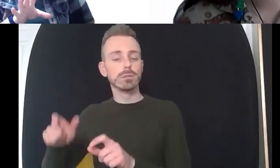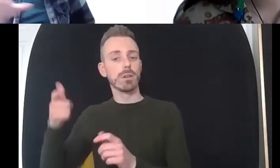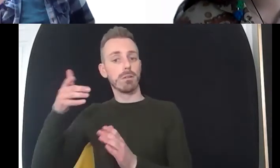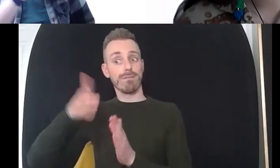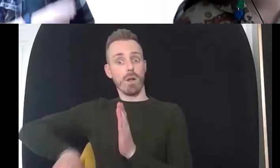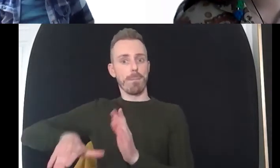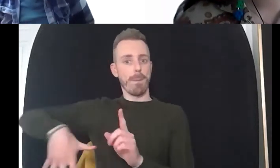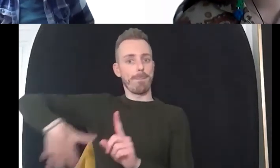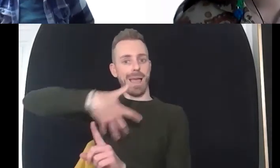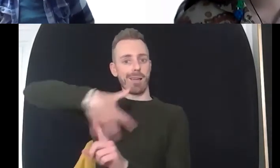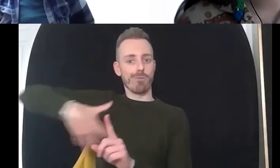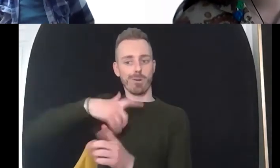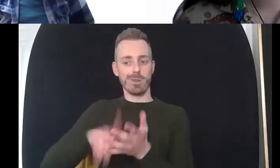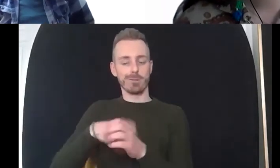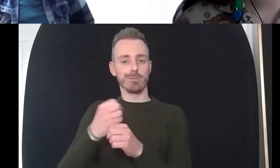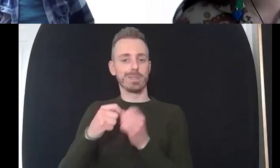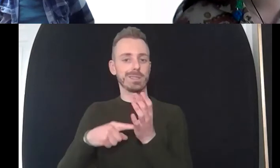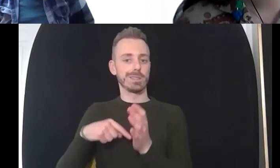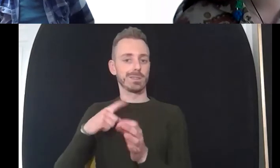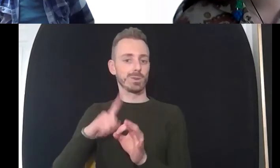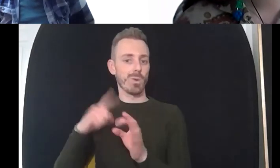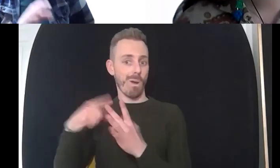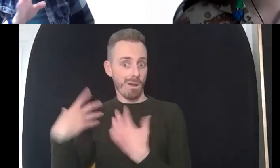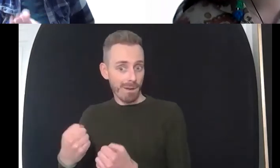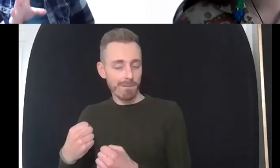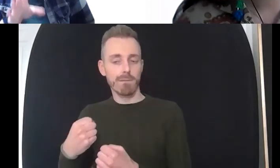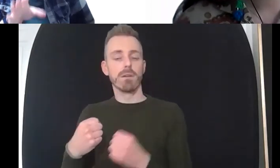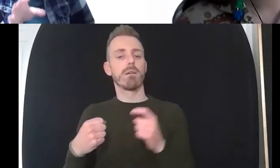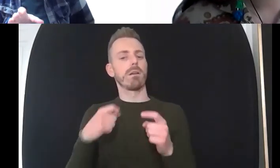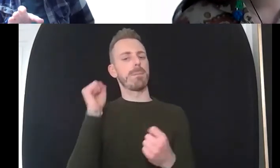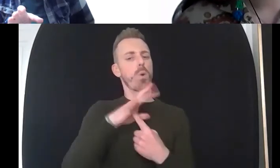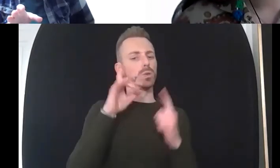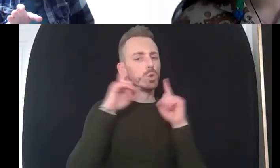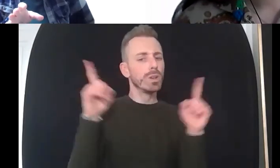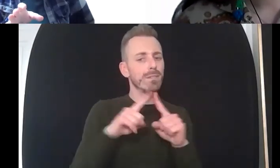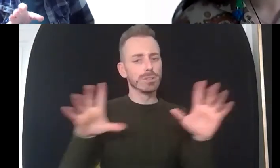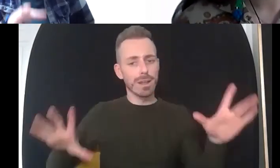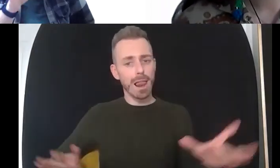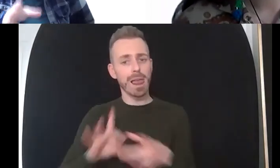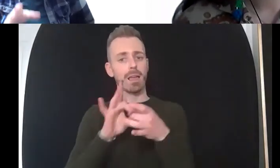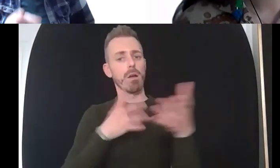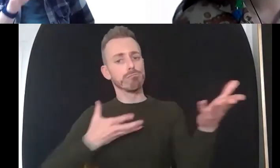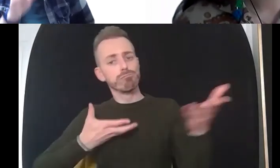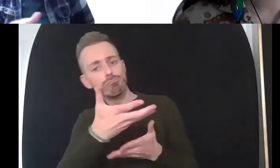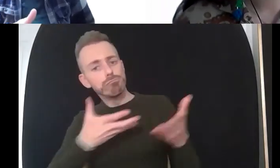our communities um and asking them what is it that you need what would be helpful for you